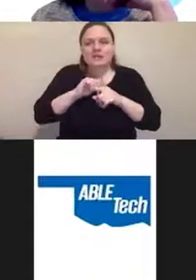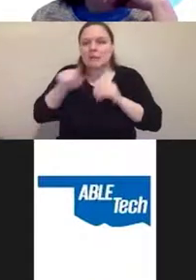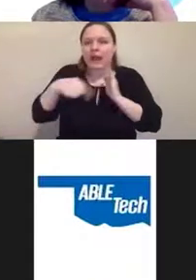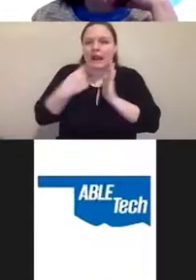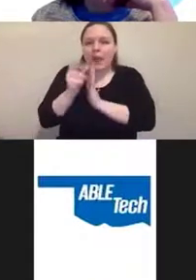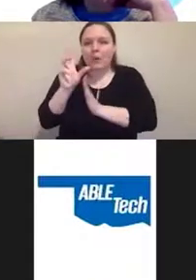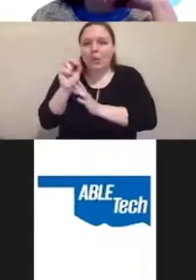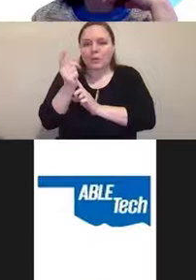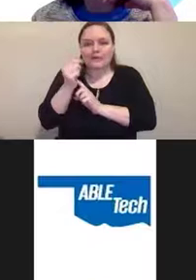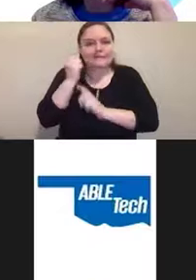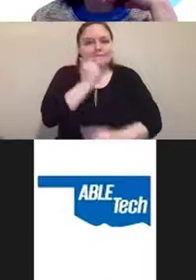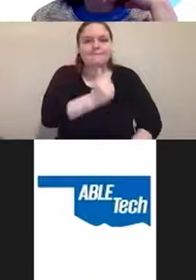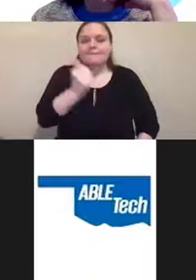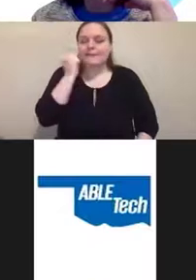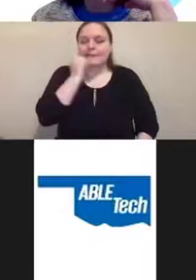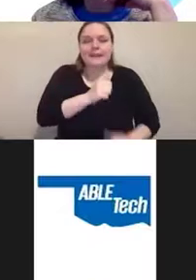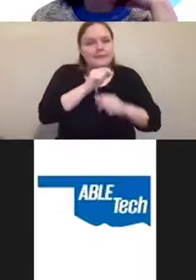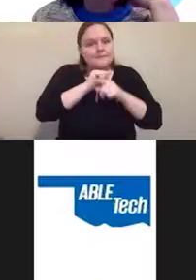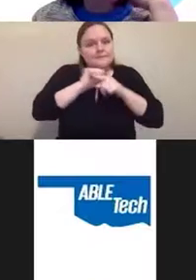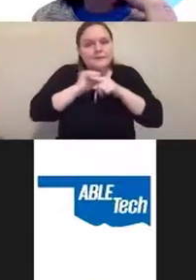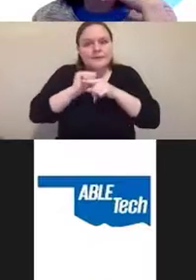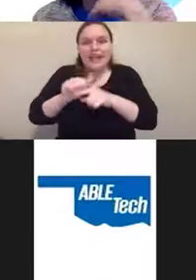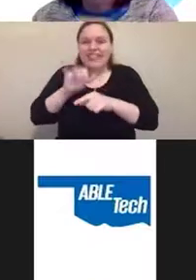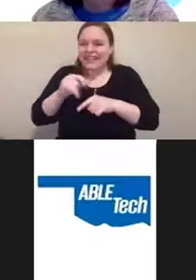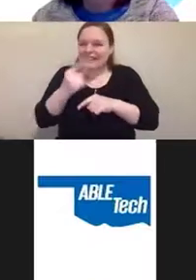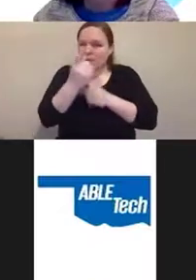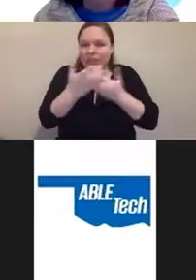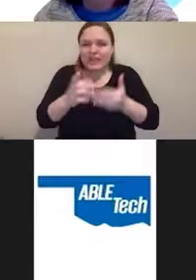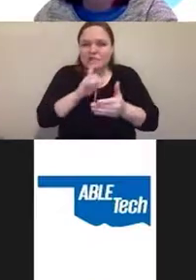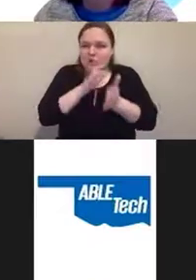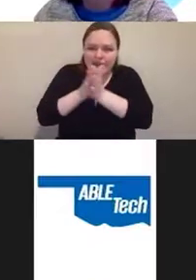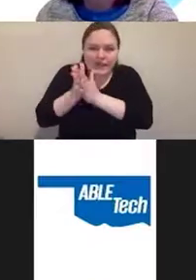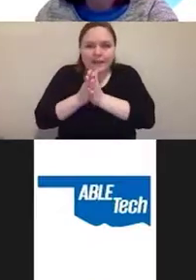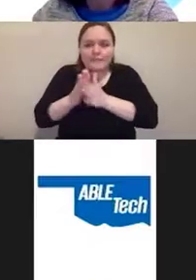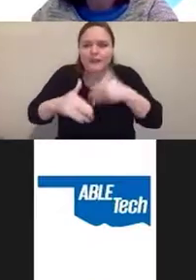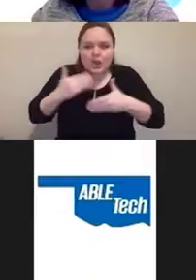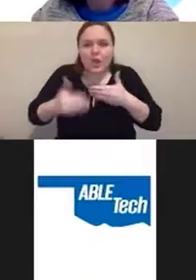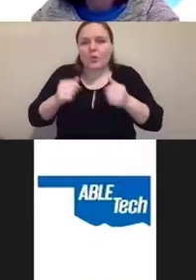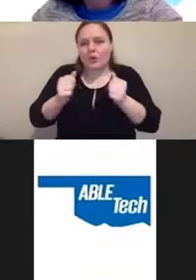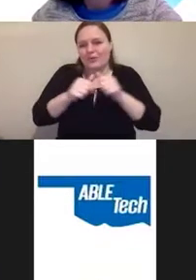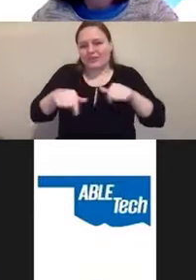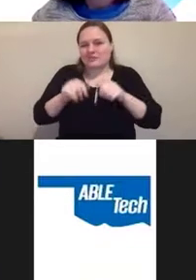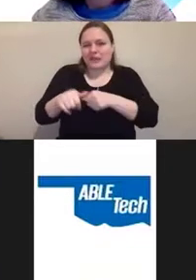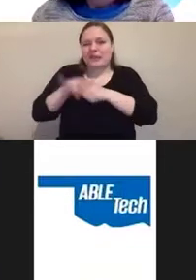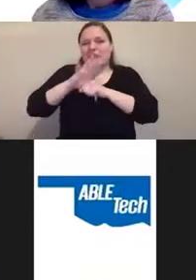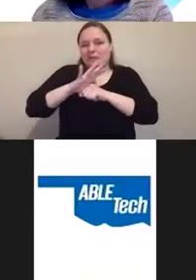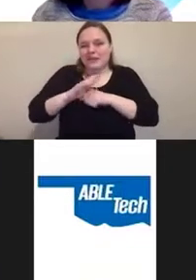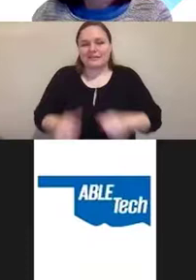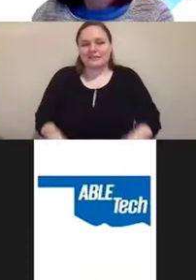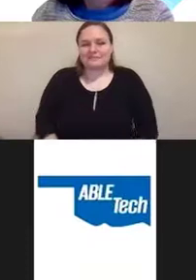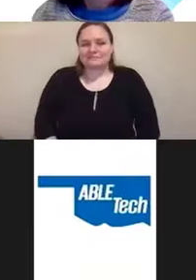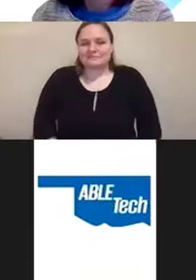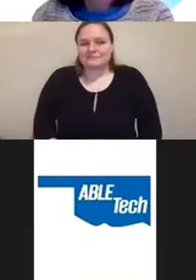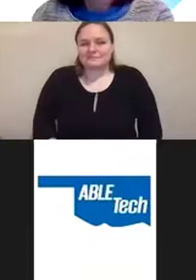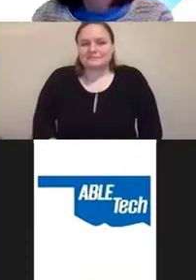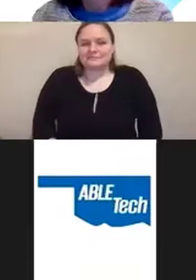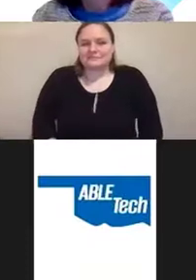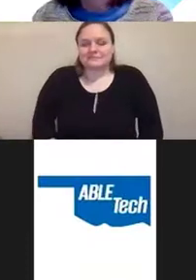and it's the one thing that's really kept me going during the pandemic. So, what are overlays?